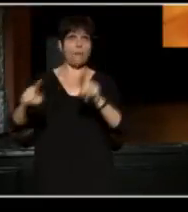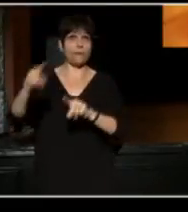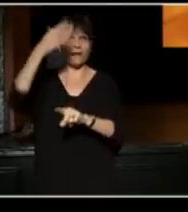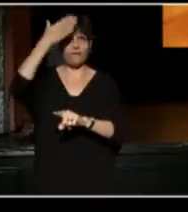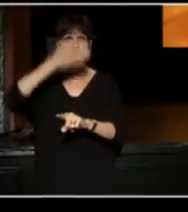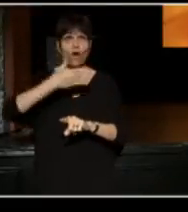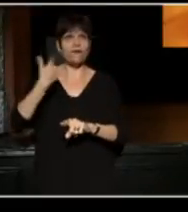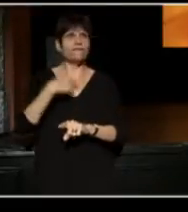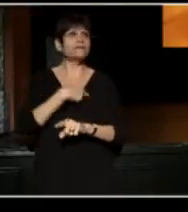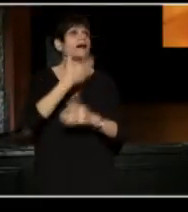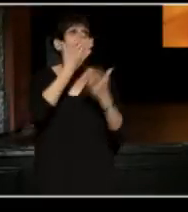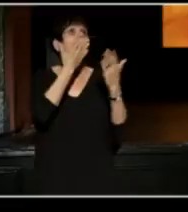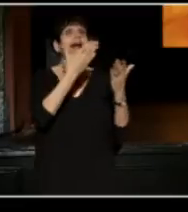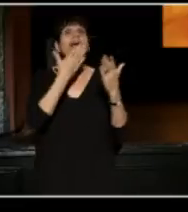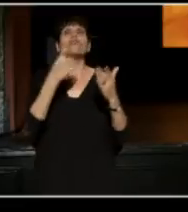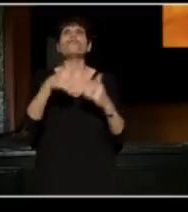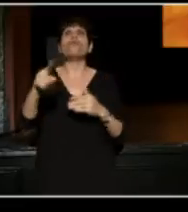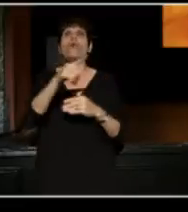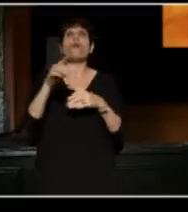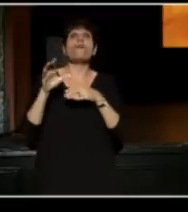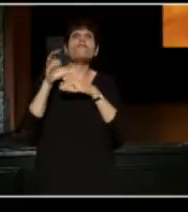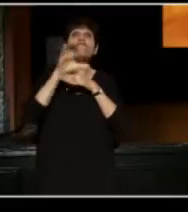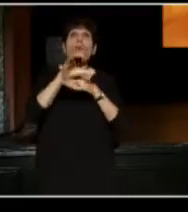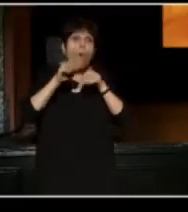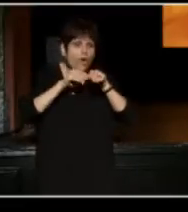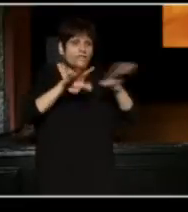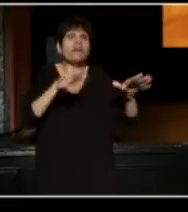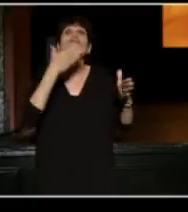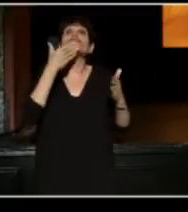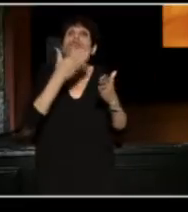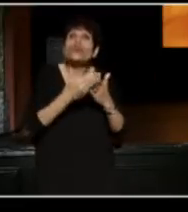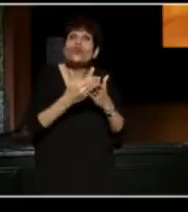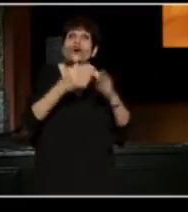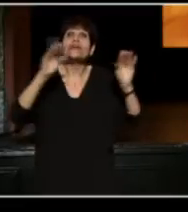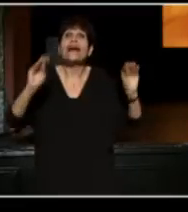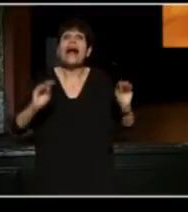Thank you for being the force of good, and light, and love,